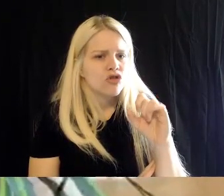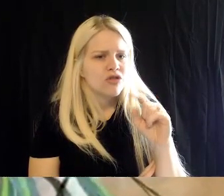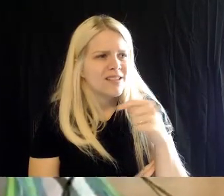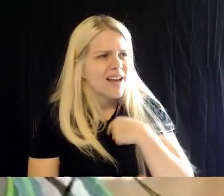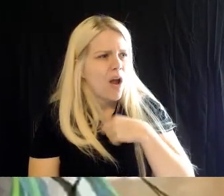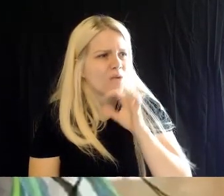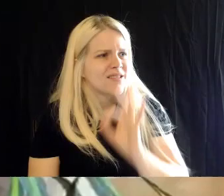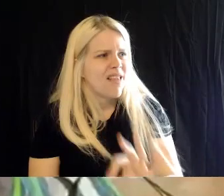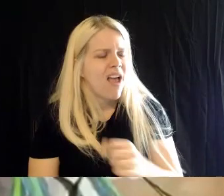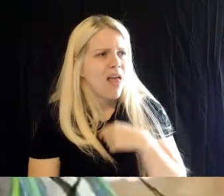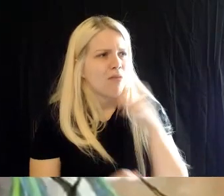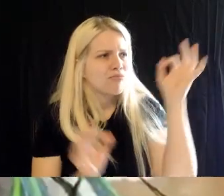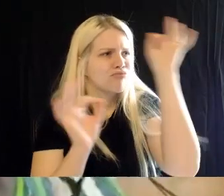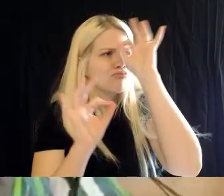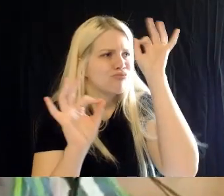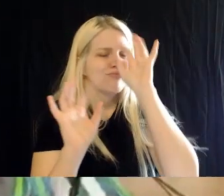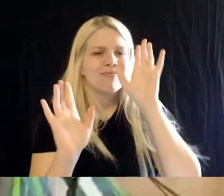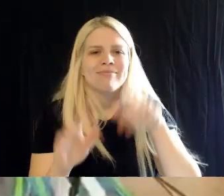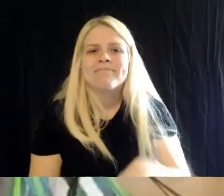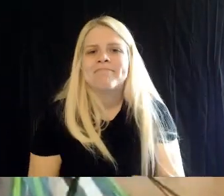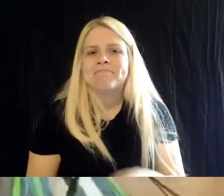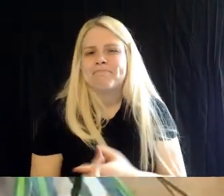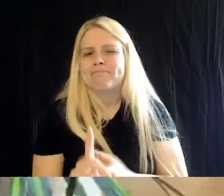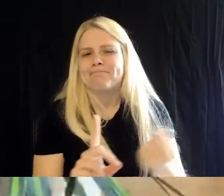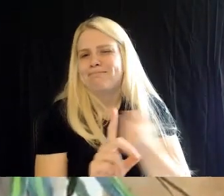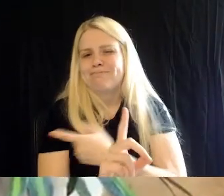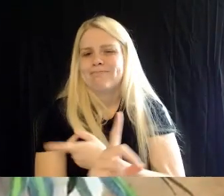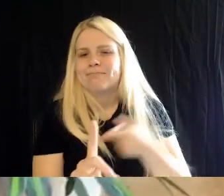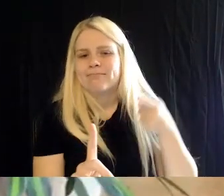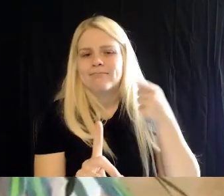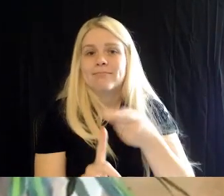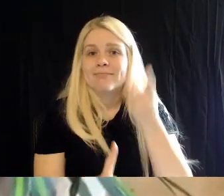Britt: So if you guys notice, I actually rung the cowbell to signal to them that it was time to eat.